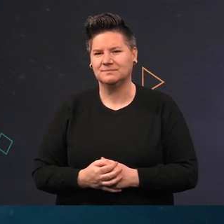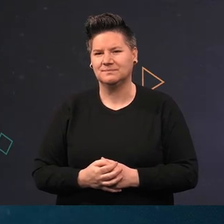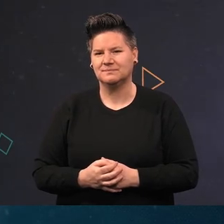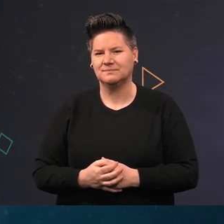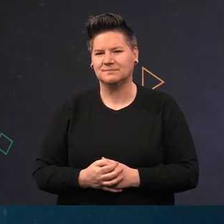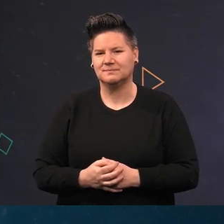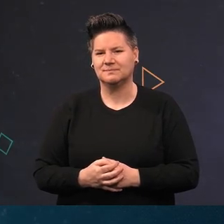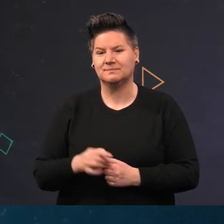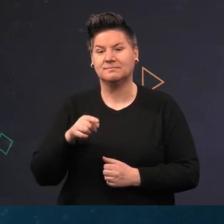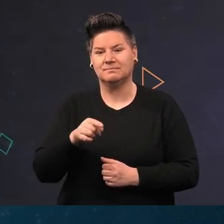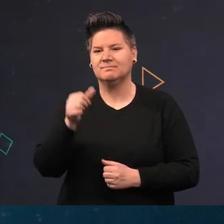Common starfish Asterias rubens